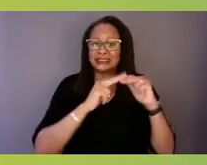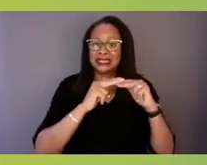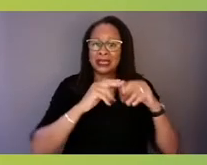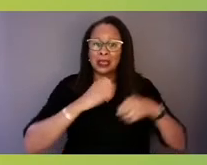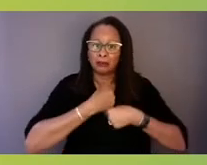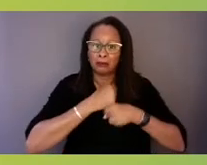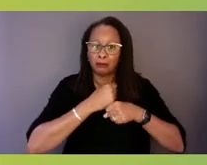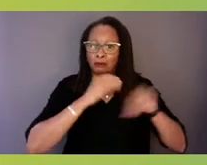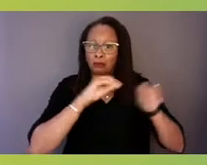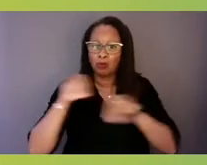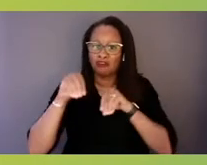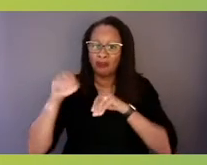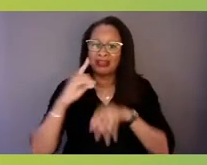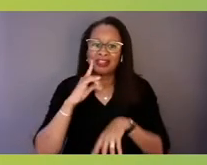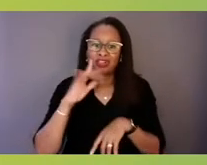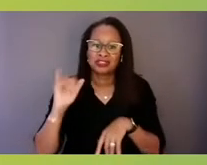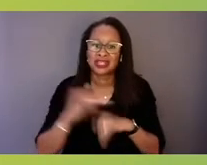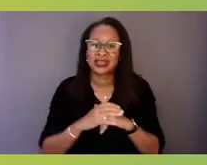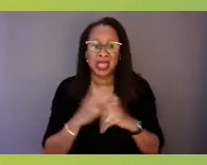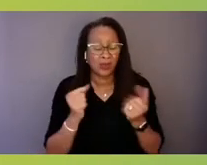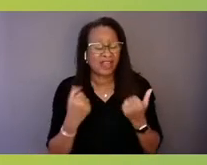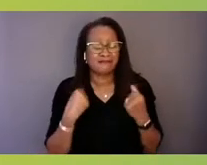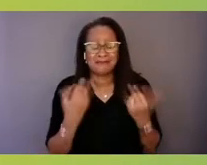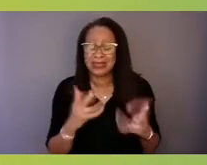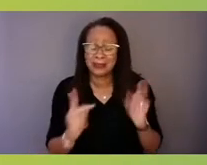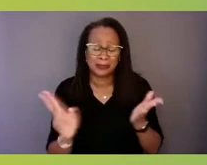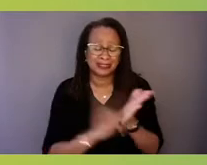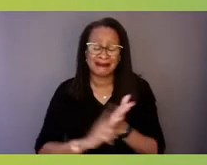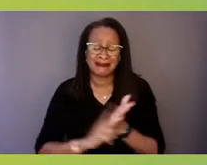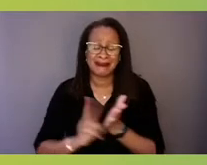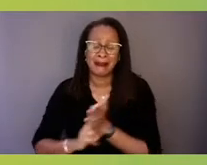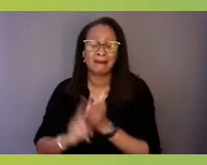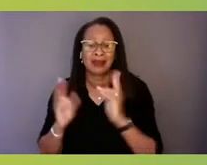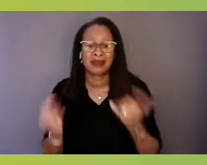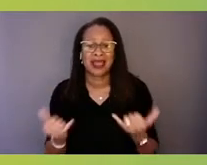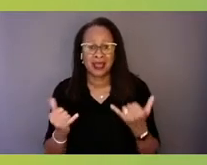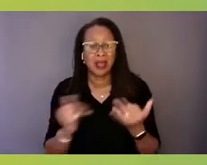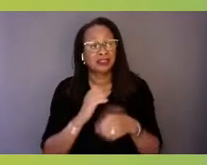can do to ensure that this remains a priority for all of us moving forward.